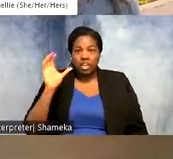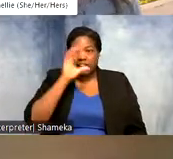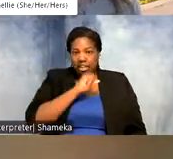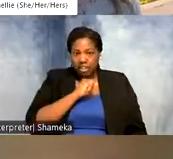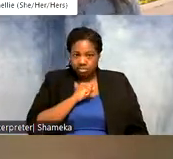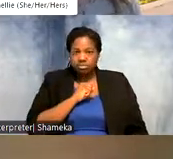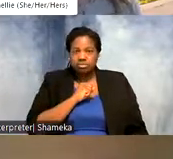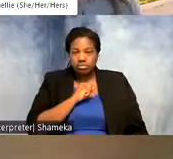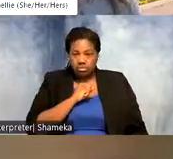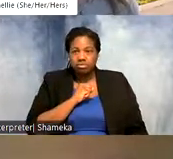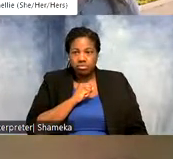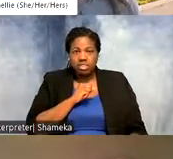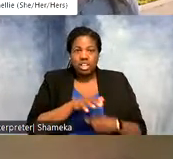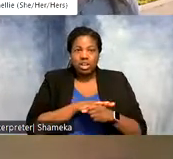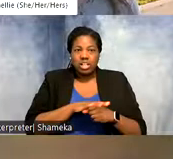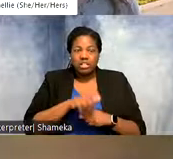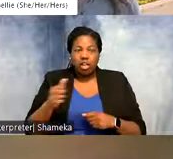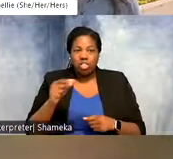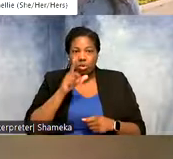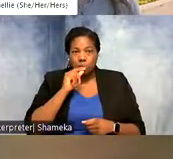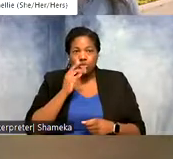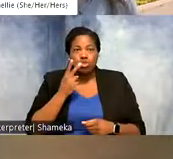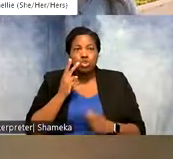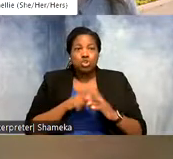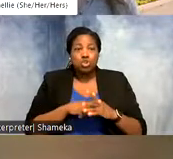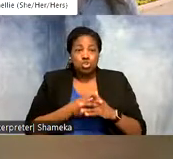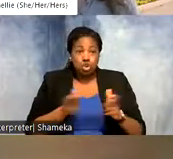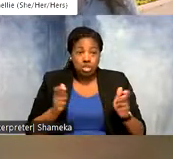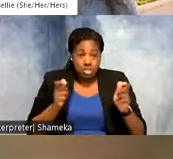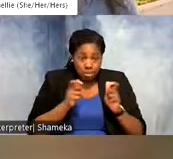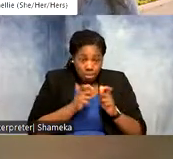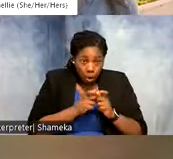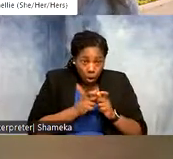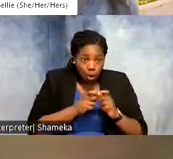locations of the other birds. And see you can start small, just plotting the birds or you